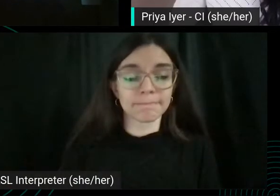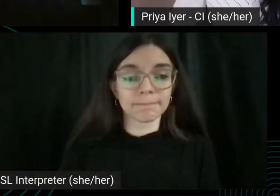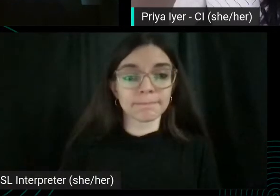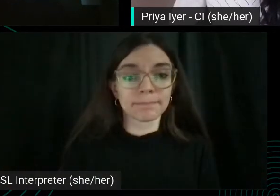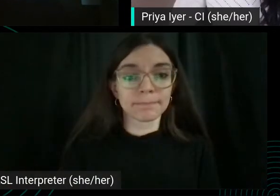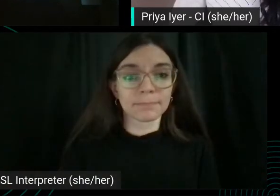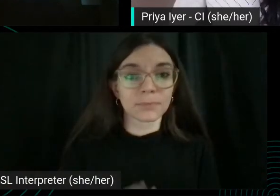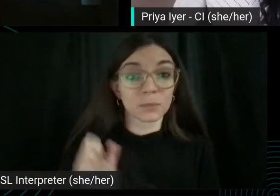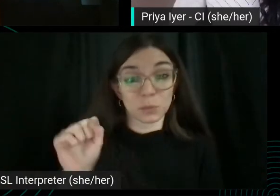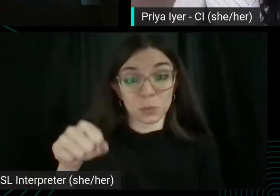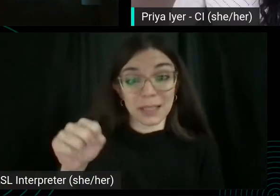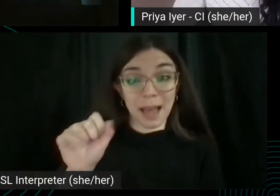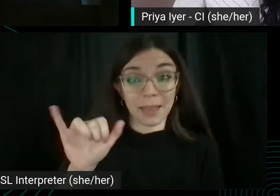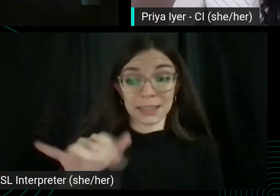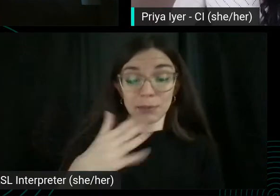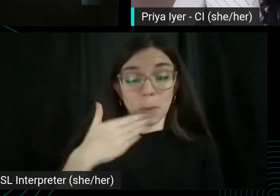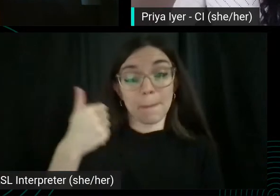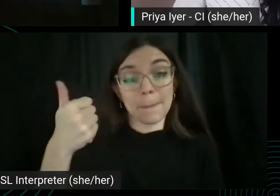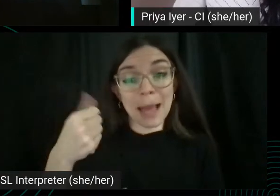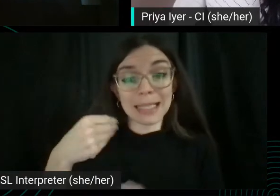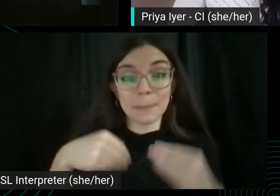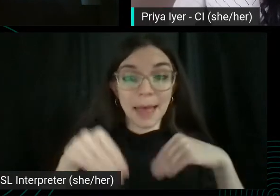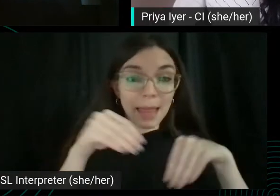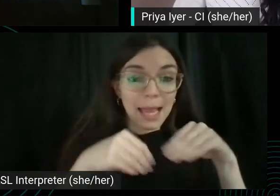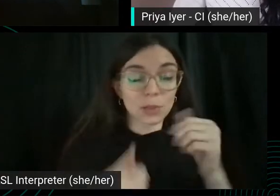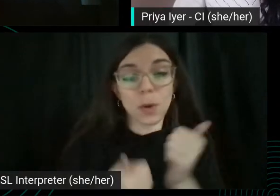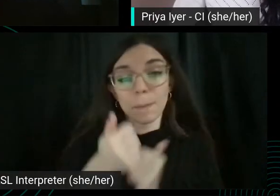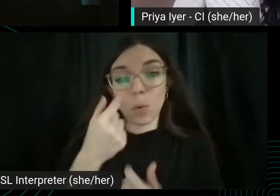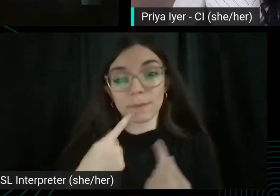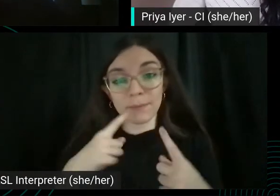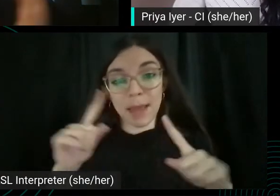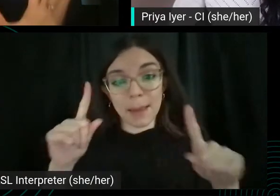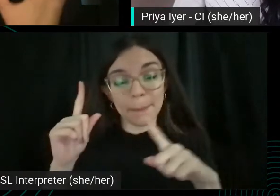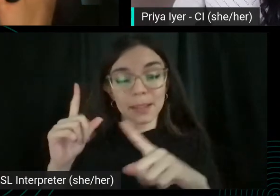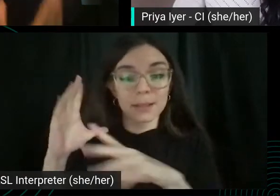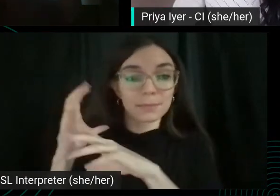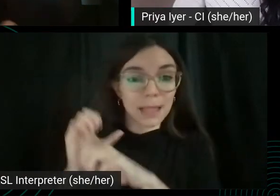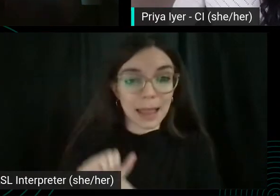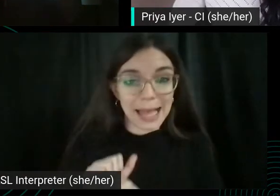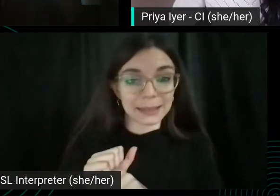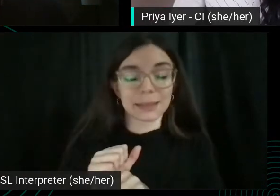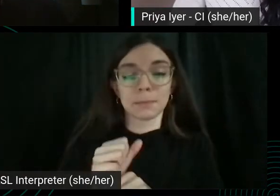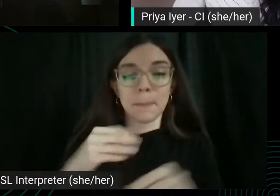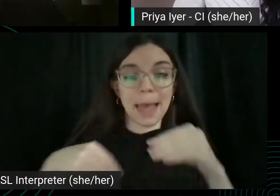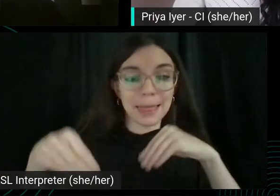But even like best fillets or most famous classic ballets and so, you know, Google's going to kind of catch that if you have a good enough